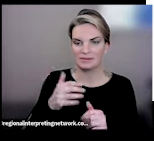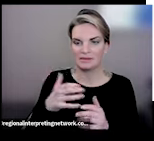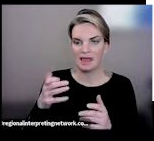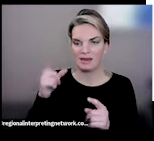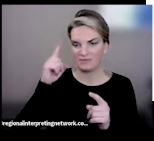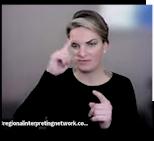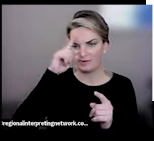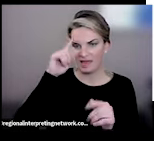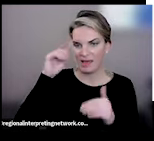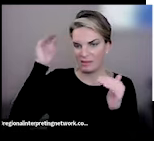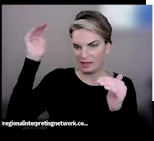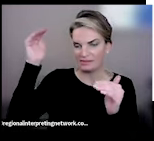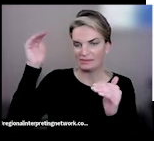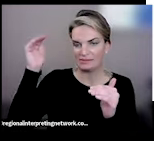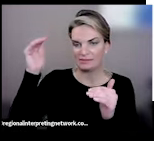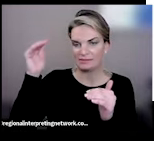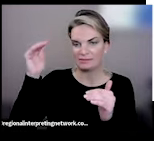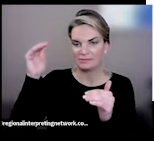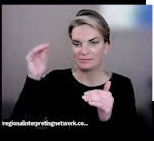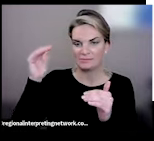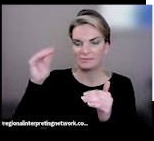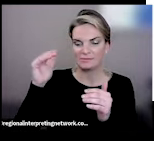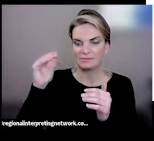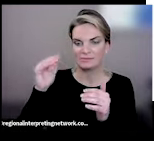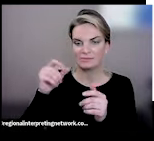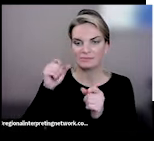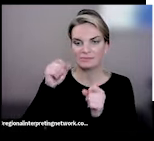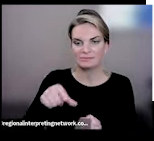elitist messaging. You only reap the benefits if you're already well; you only reap